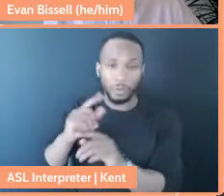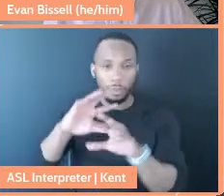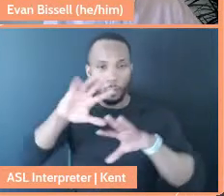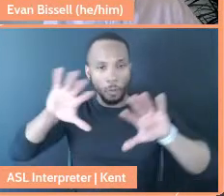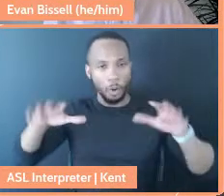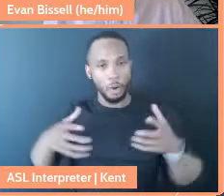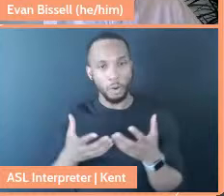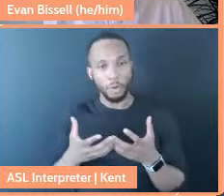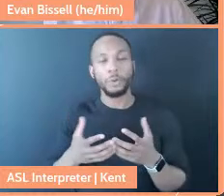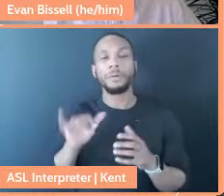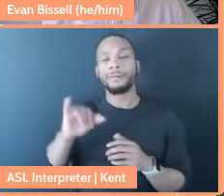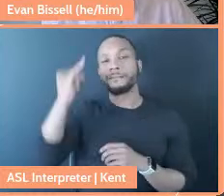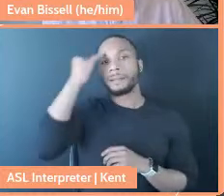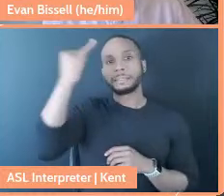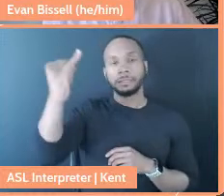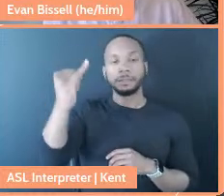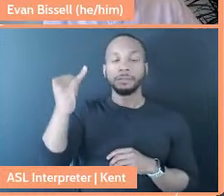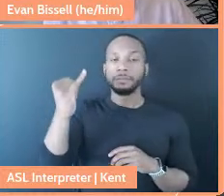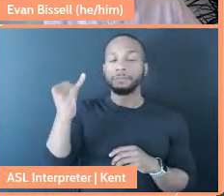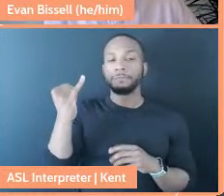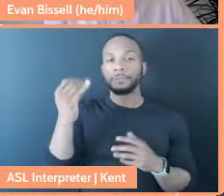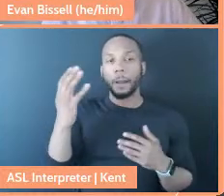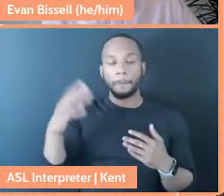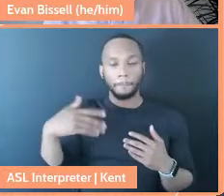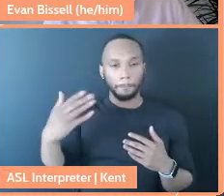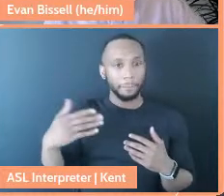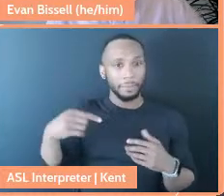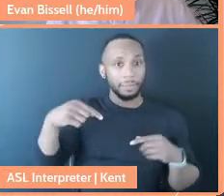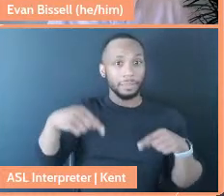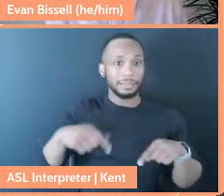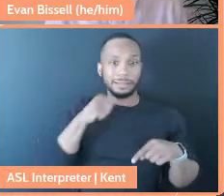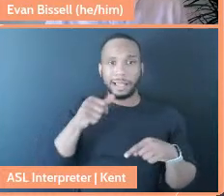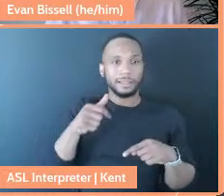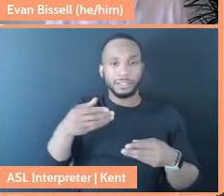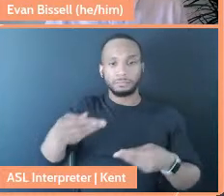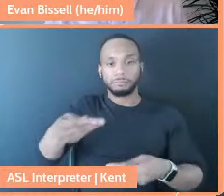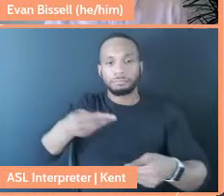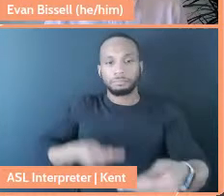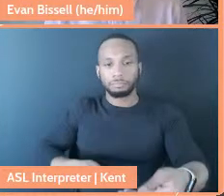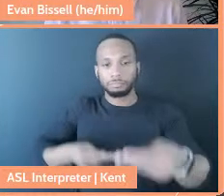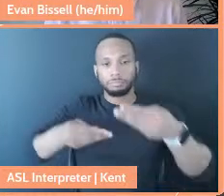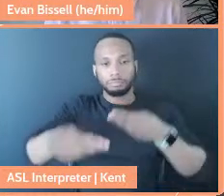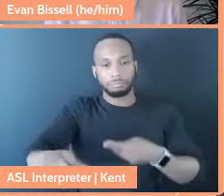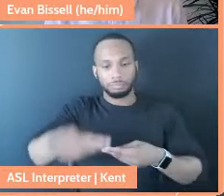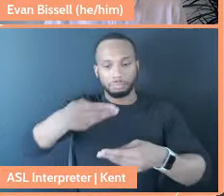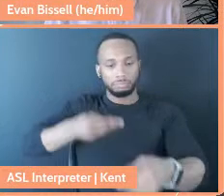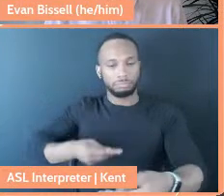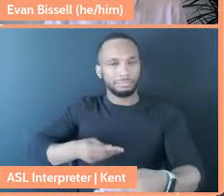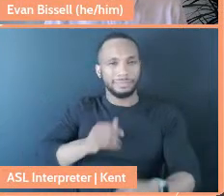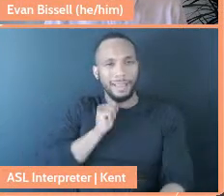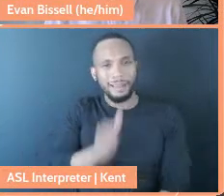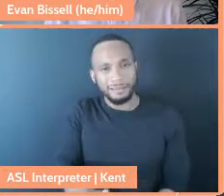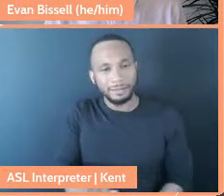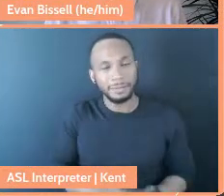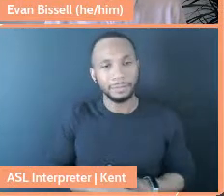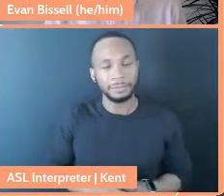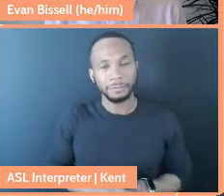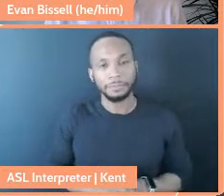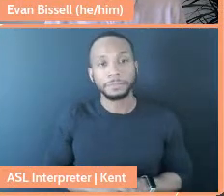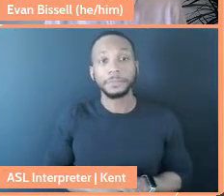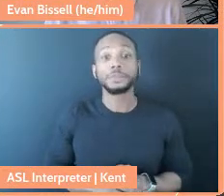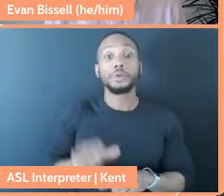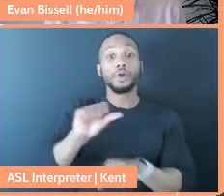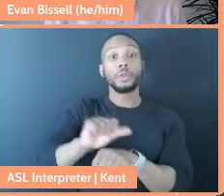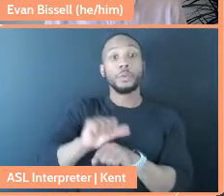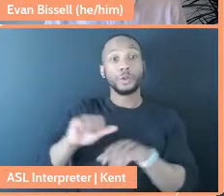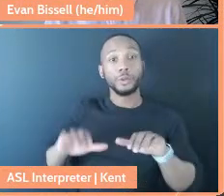the idea that this is not just transactional. The work you're doing with aunties, I mean,